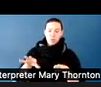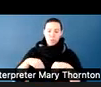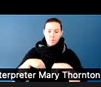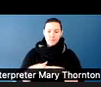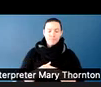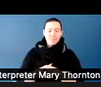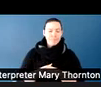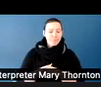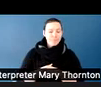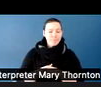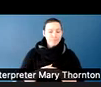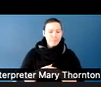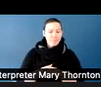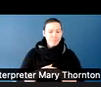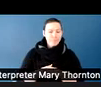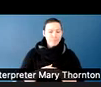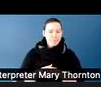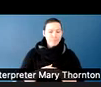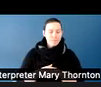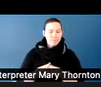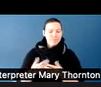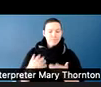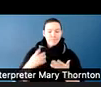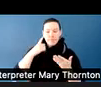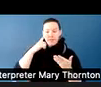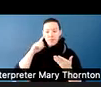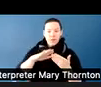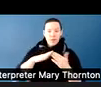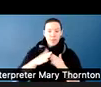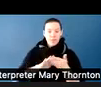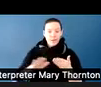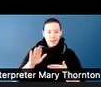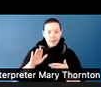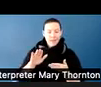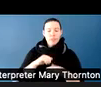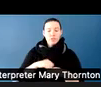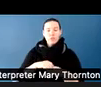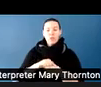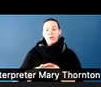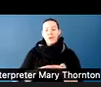when we're in community college, college, post-secondary, we might have more luck in talking with our students